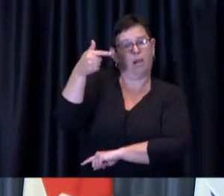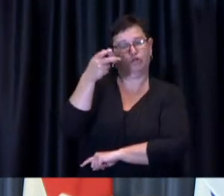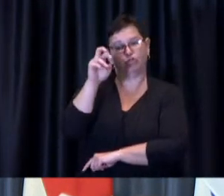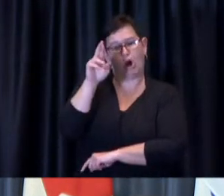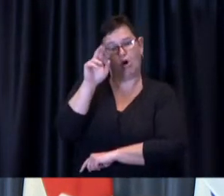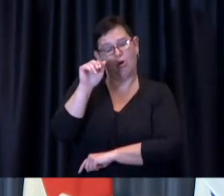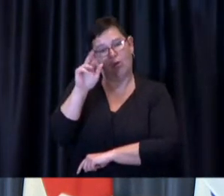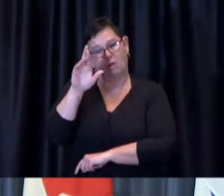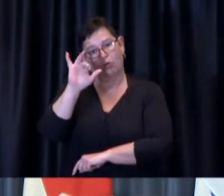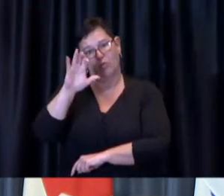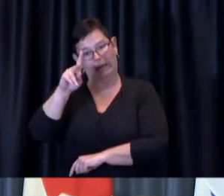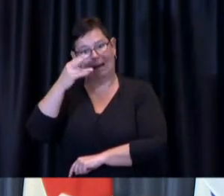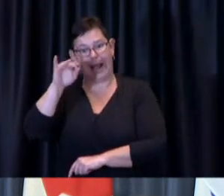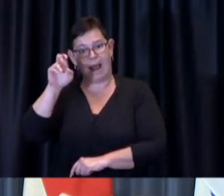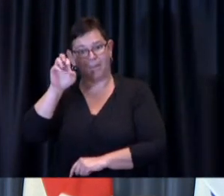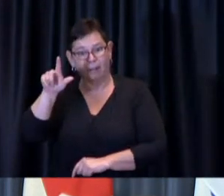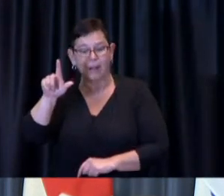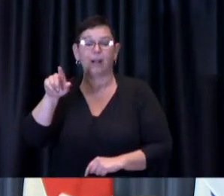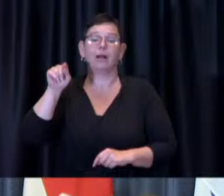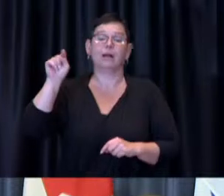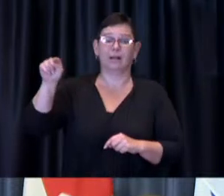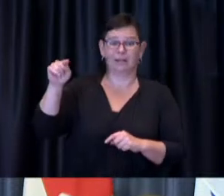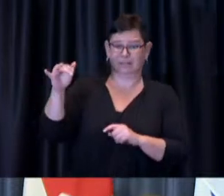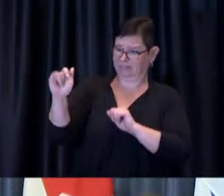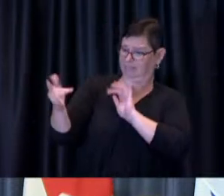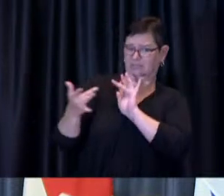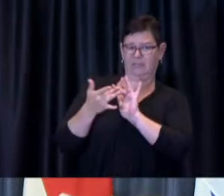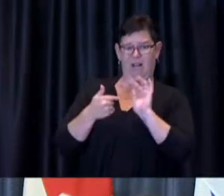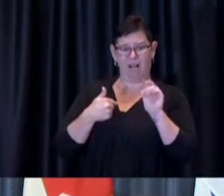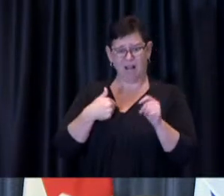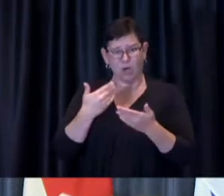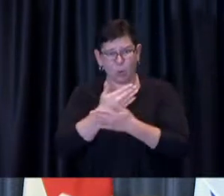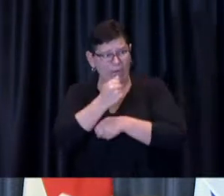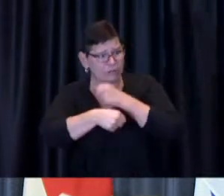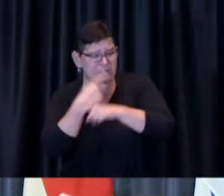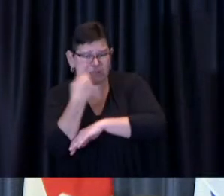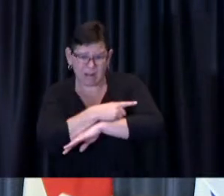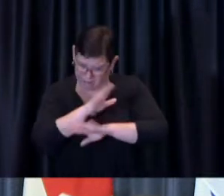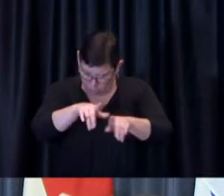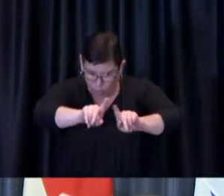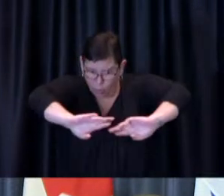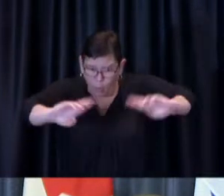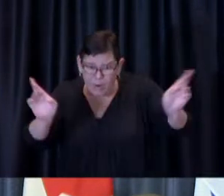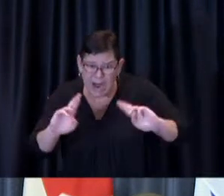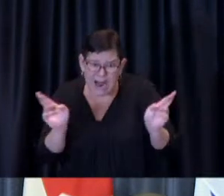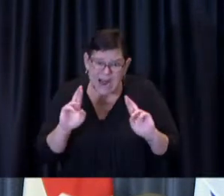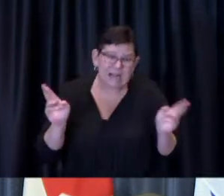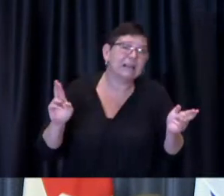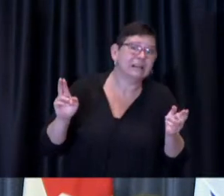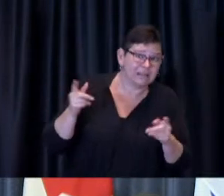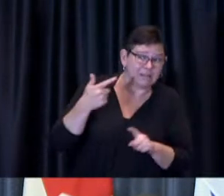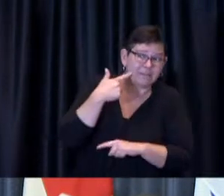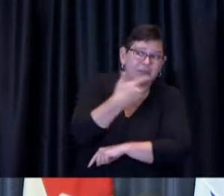when he asked if we could be ready to stand up the first proof-of-concept vaccine clinic before the end of January.